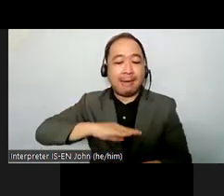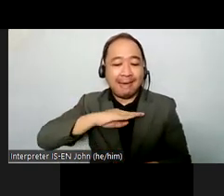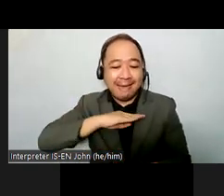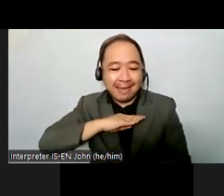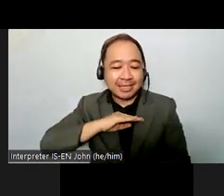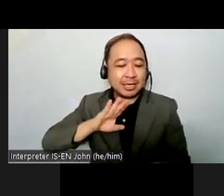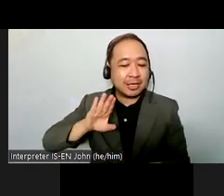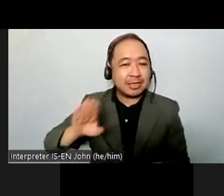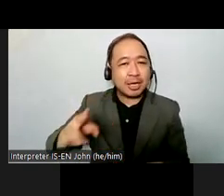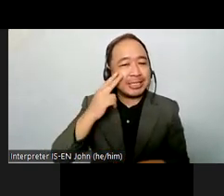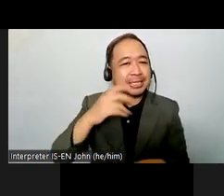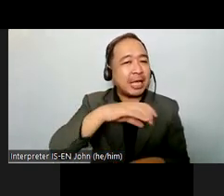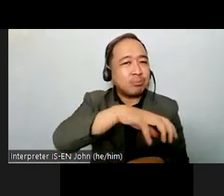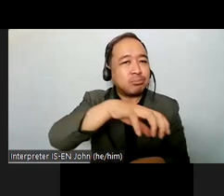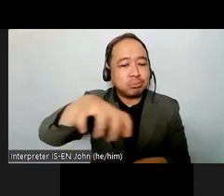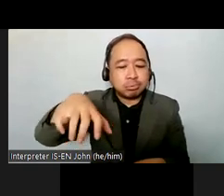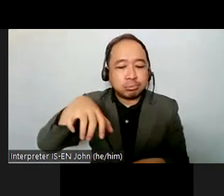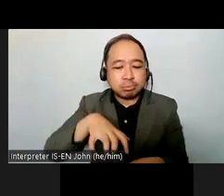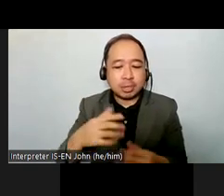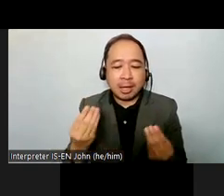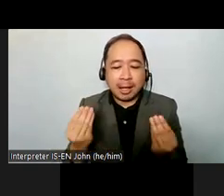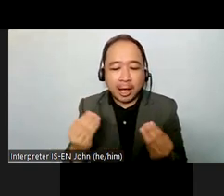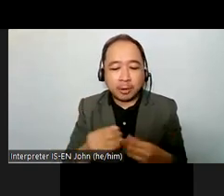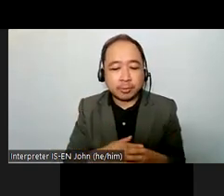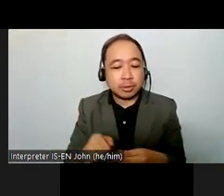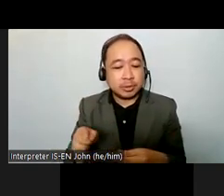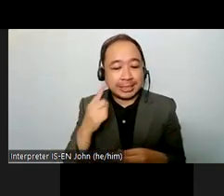that is a bit of summary that i've been able to put together so my apologies if i missed